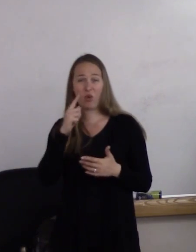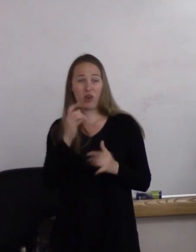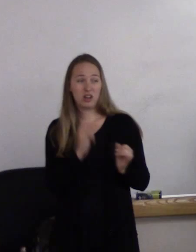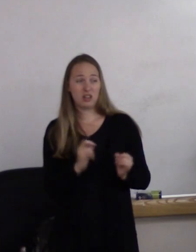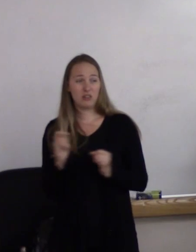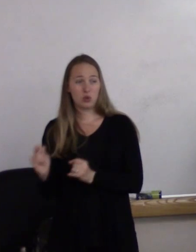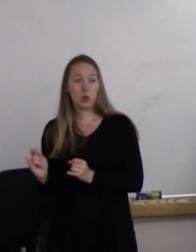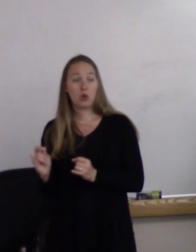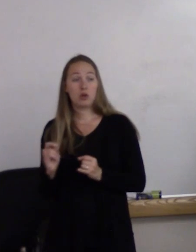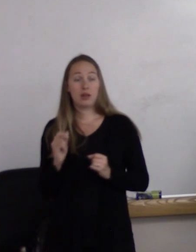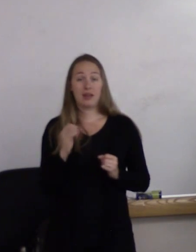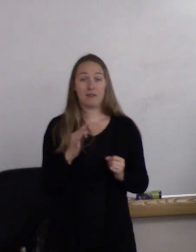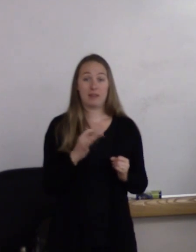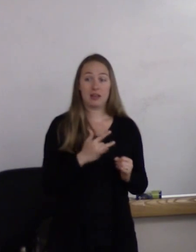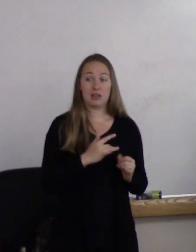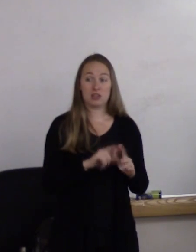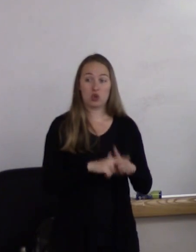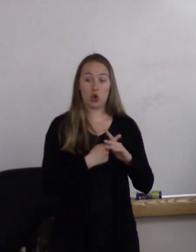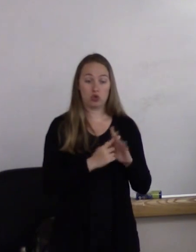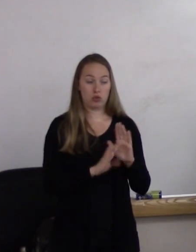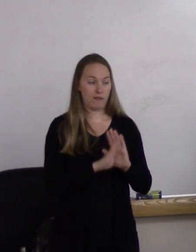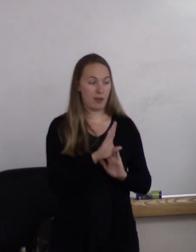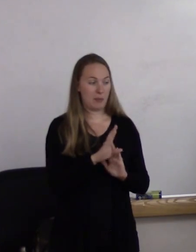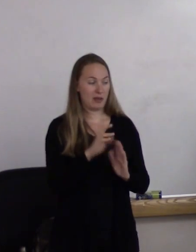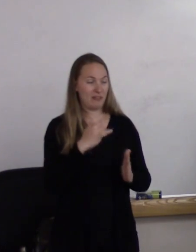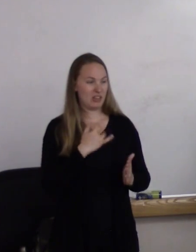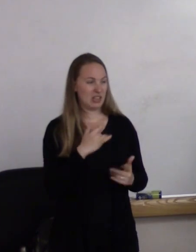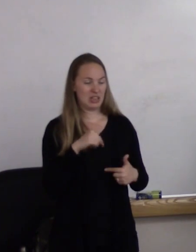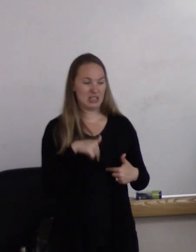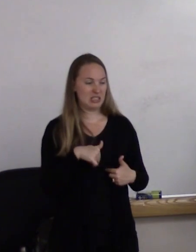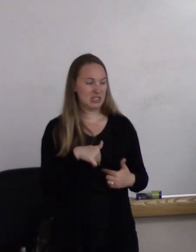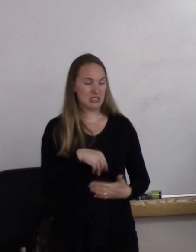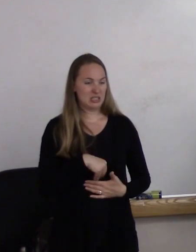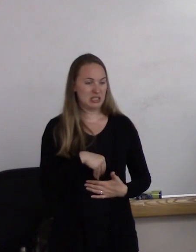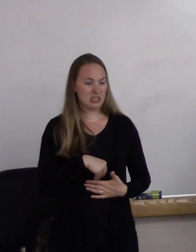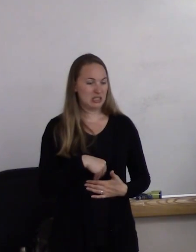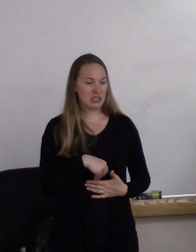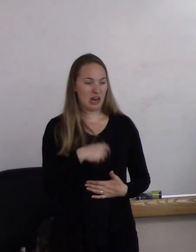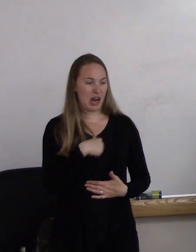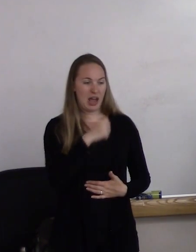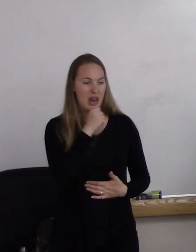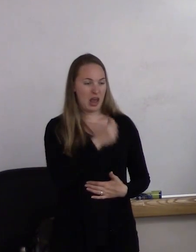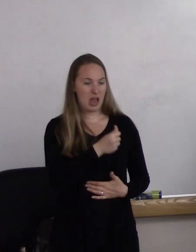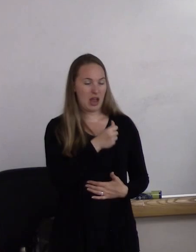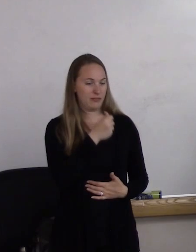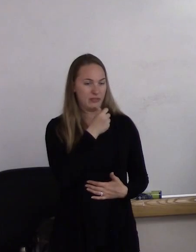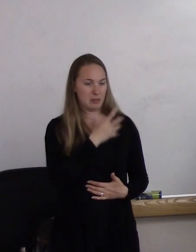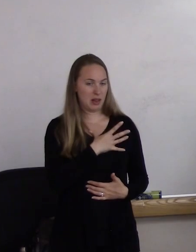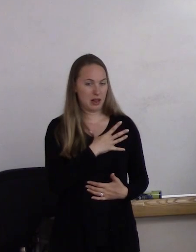who starts to develop and realizes that, "I'm not female." And it's happened a number of times.